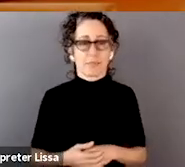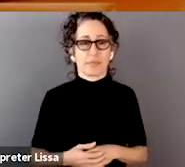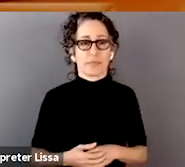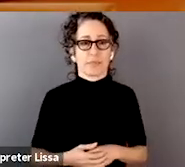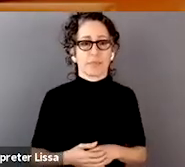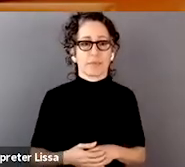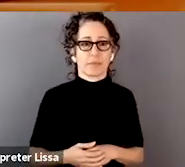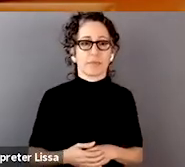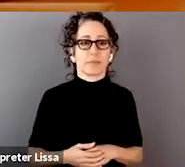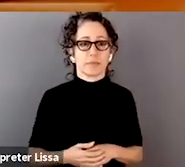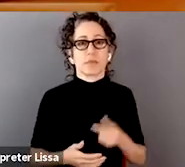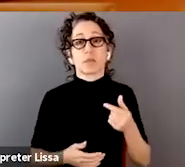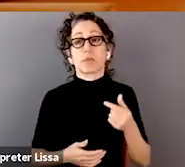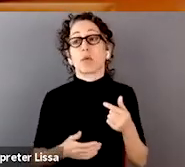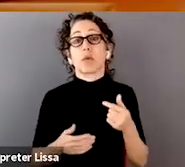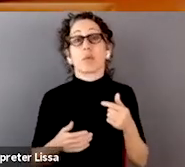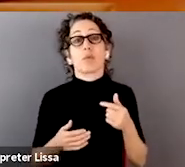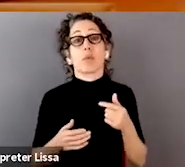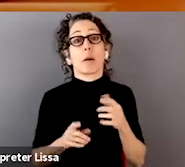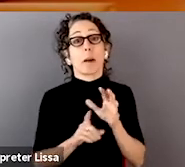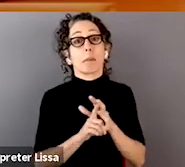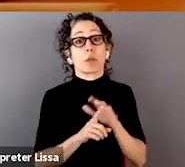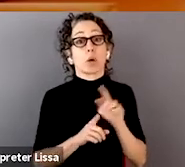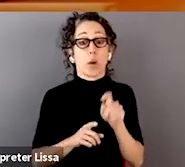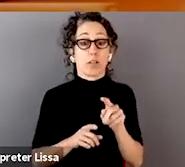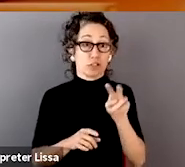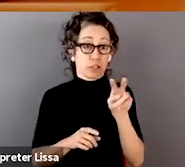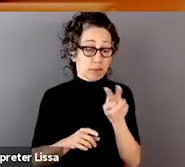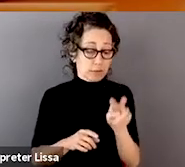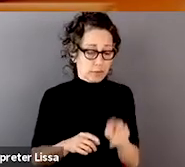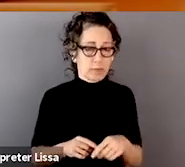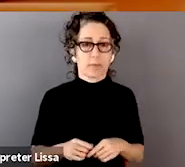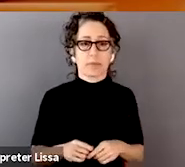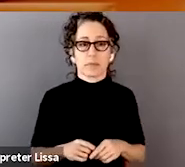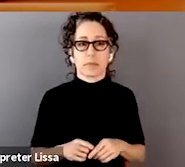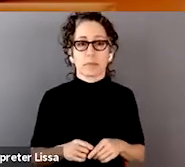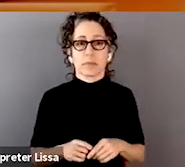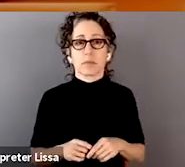from Claire, "Regarding bias in medical data,